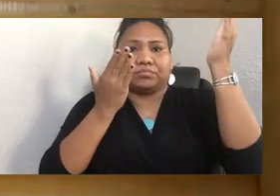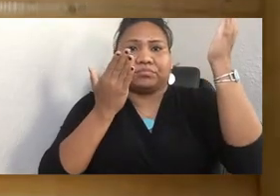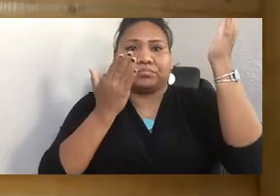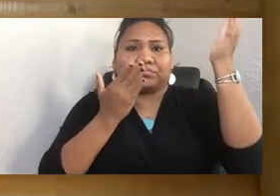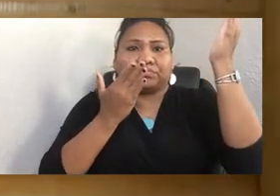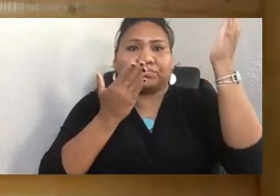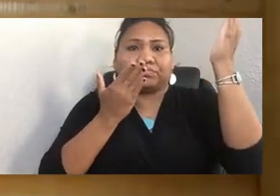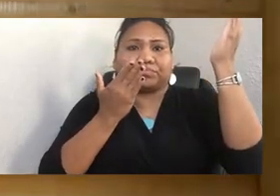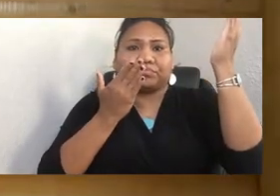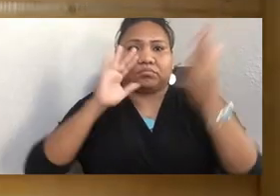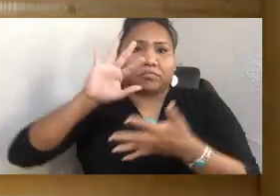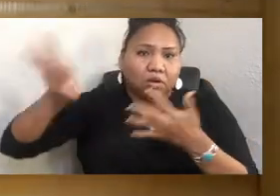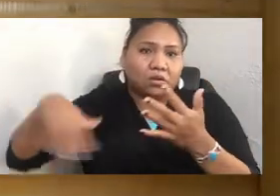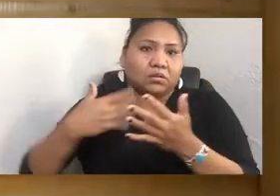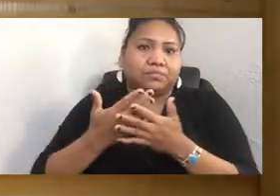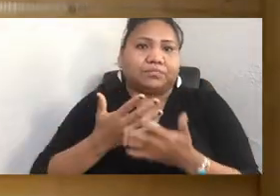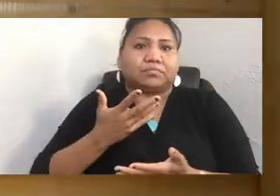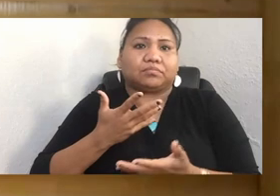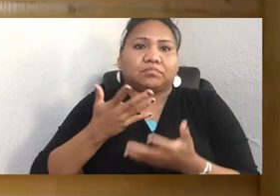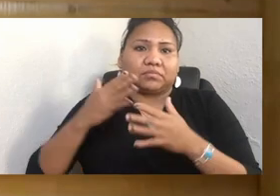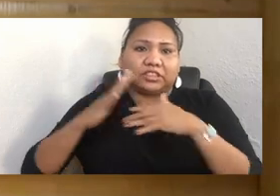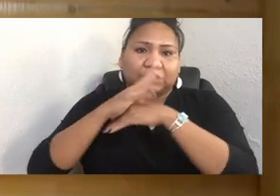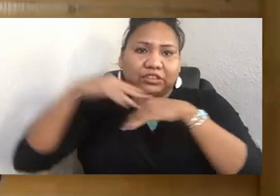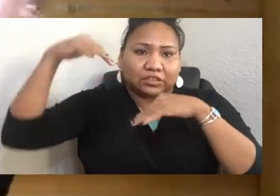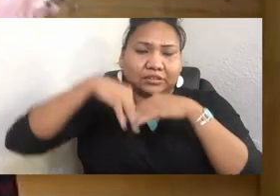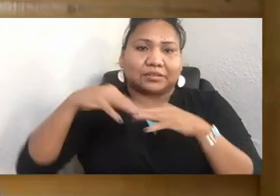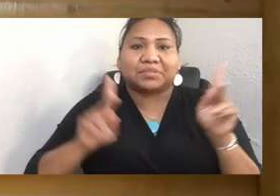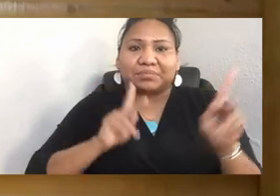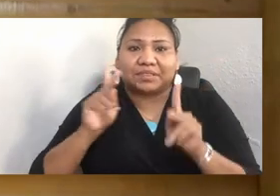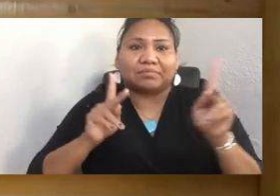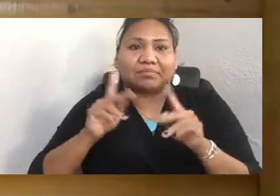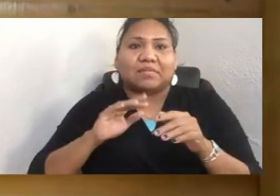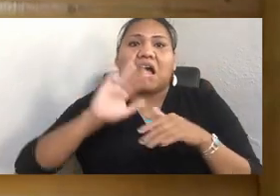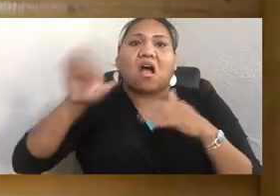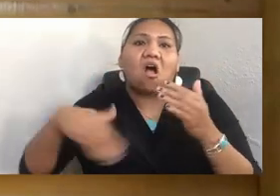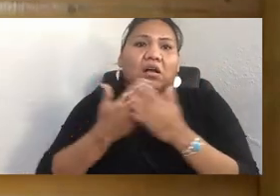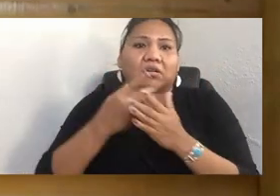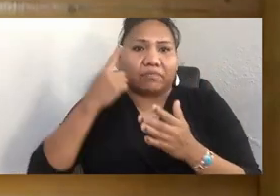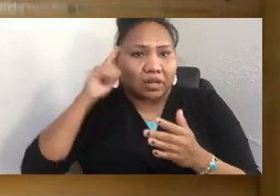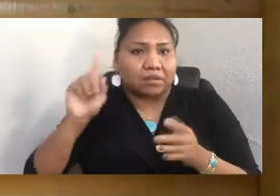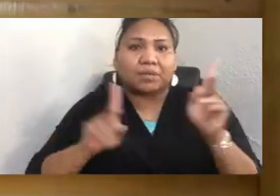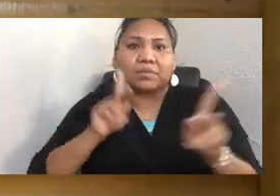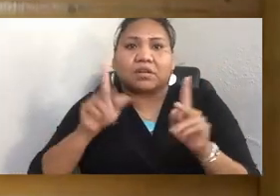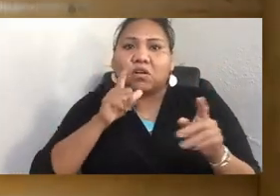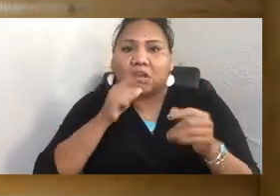all our indigenous people, all our people who support Indigenous Peoples' Today.